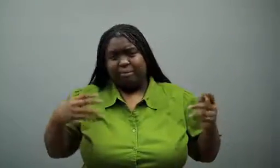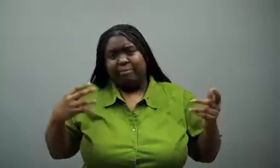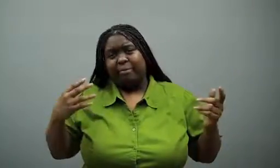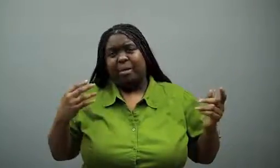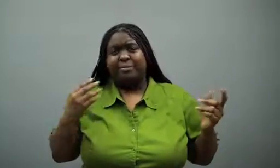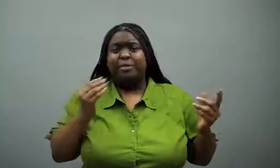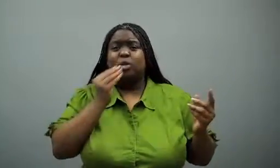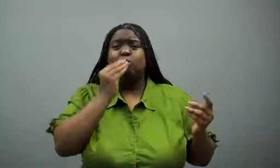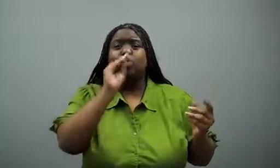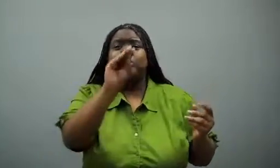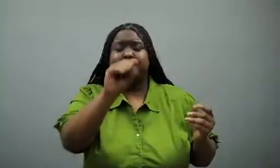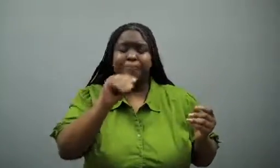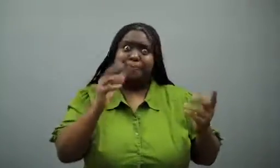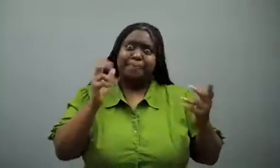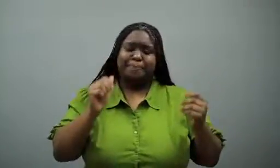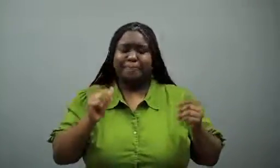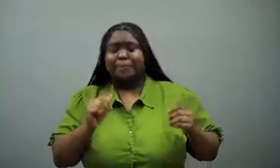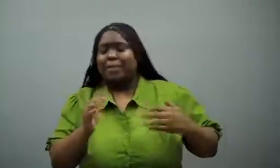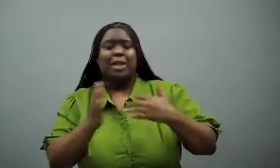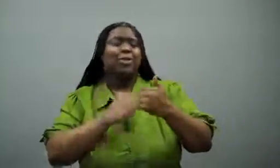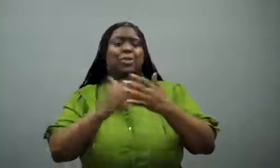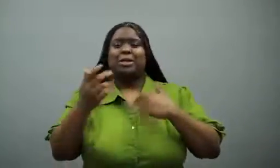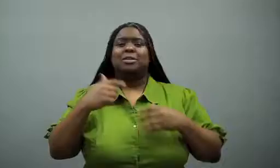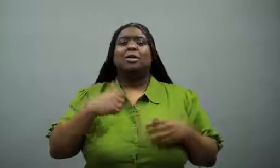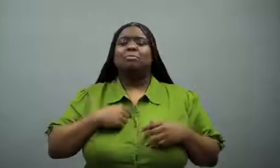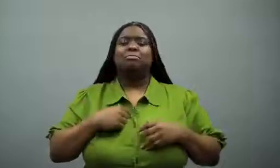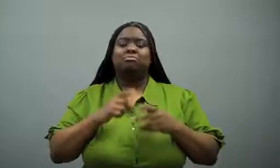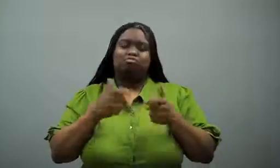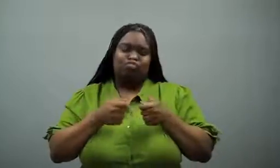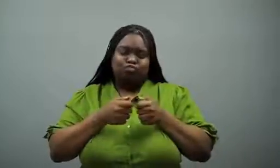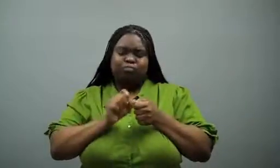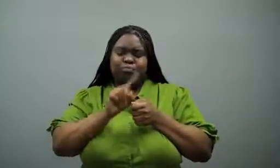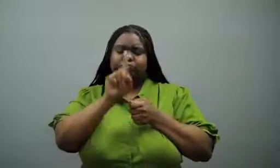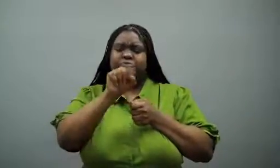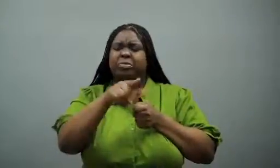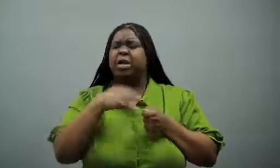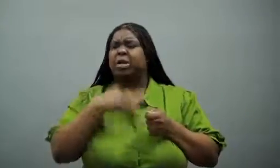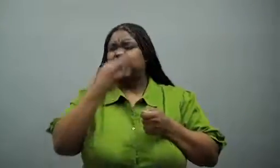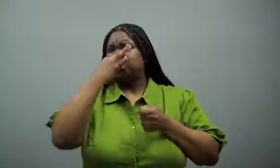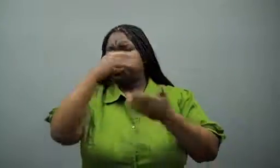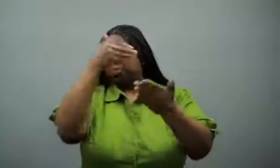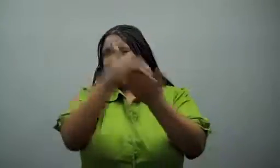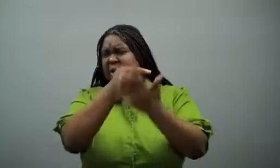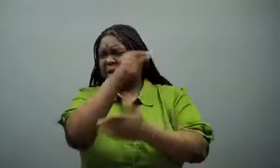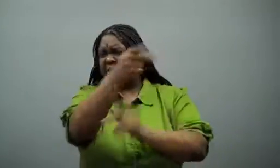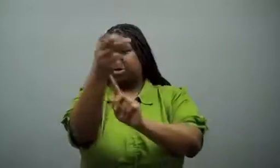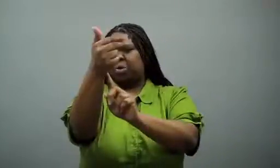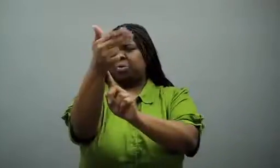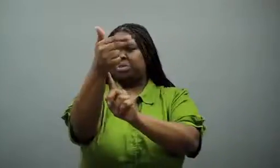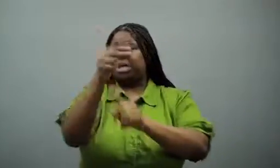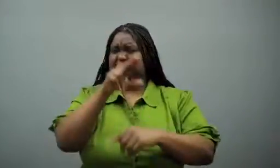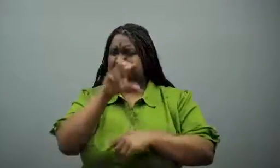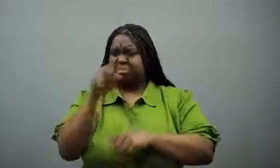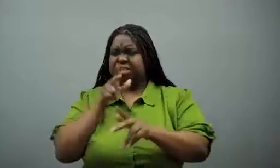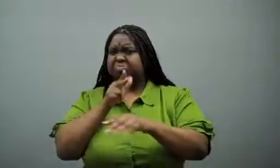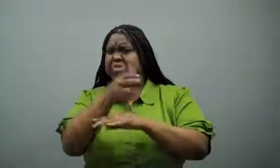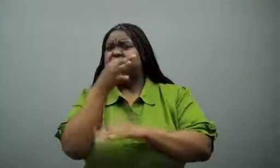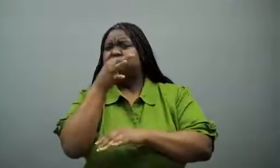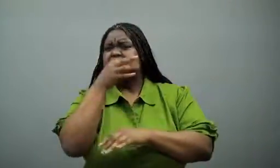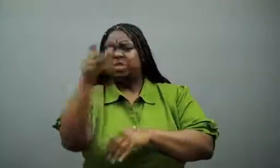That's sweet, but anyway,